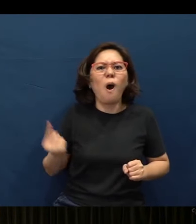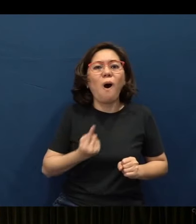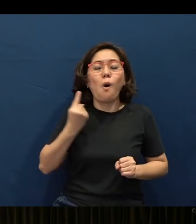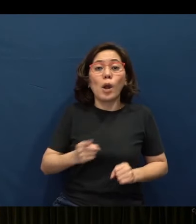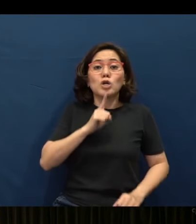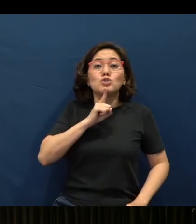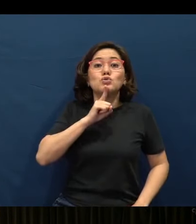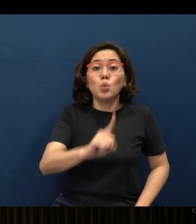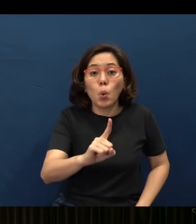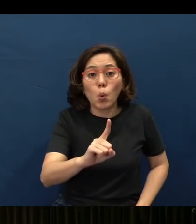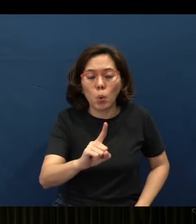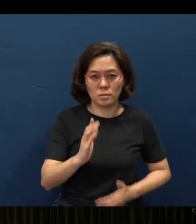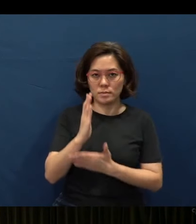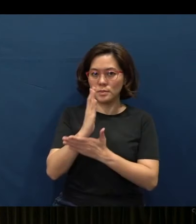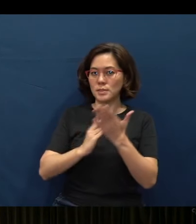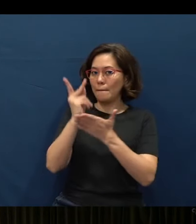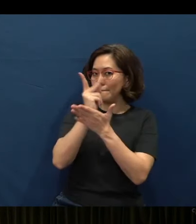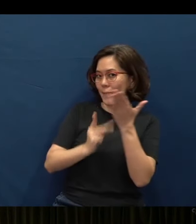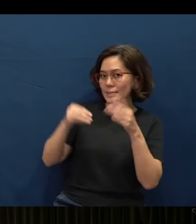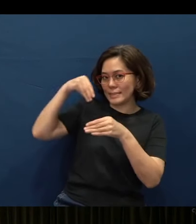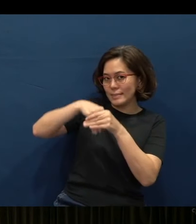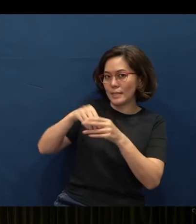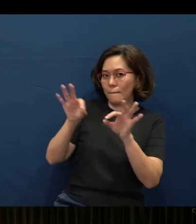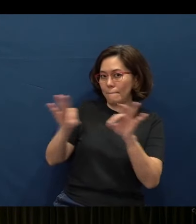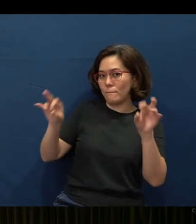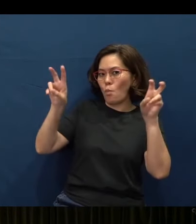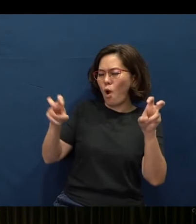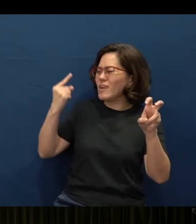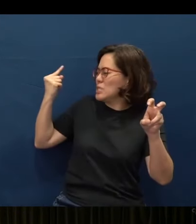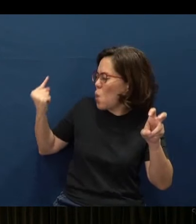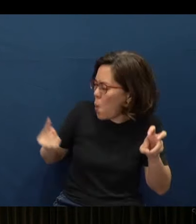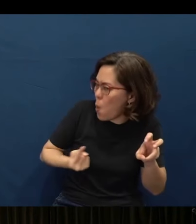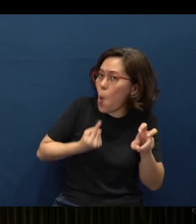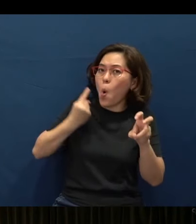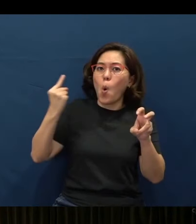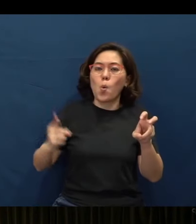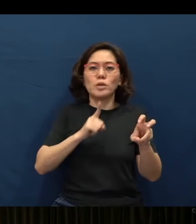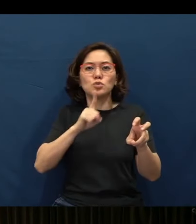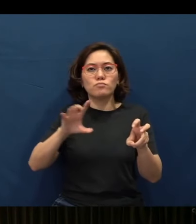So there are some parts of the Bible in Proverbs that we know is always true - we can cling on to that.